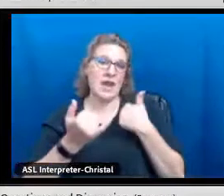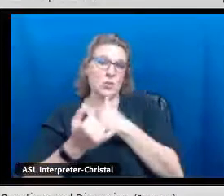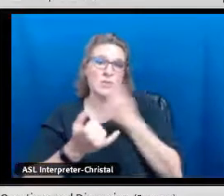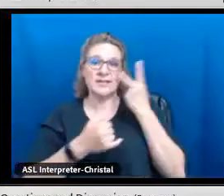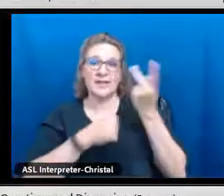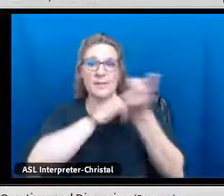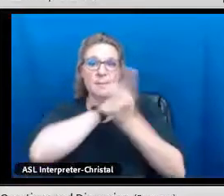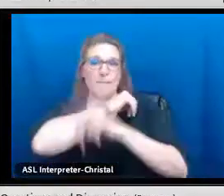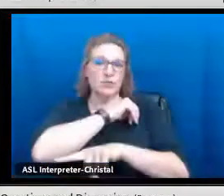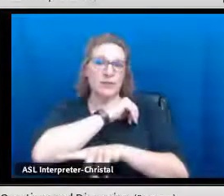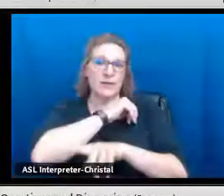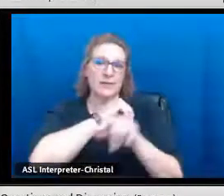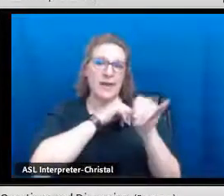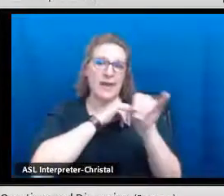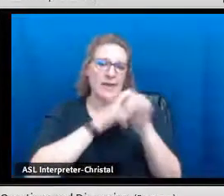for speaking our languages.